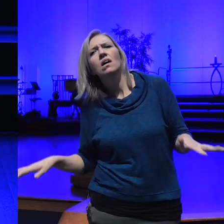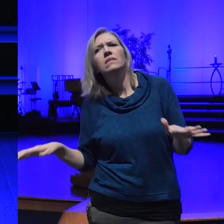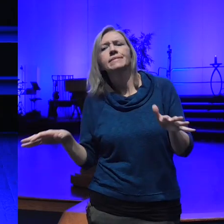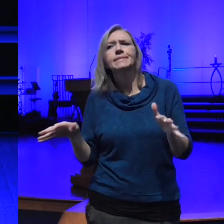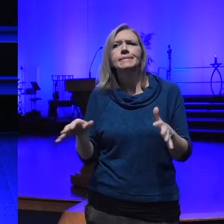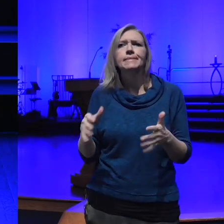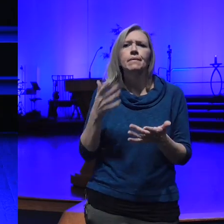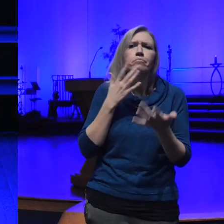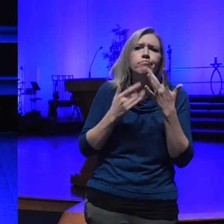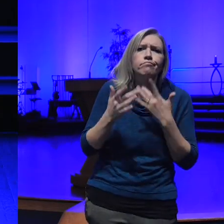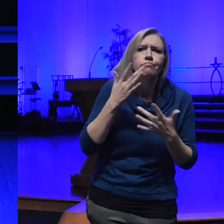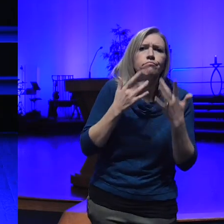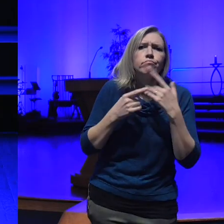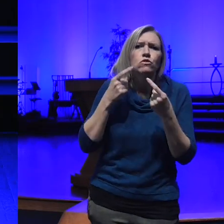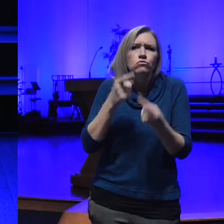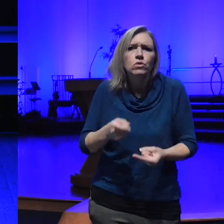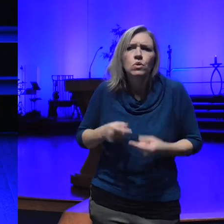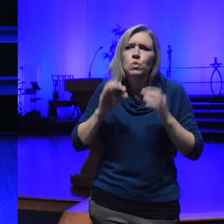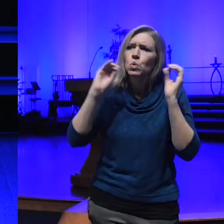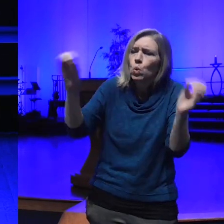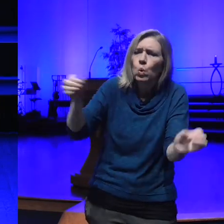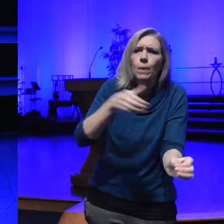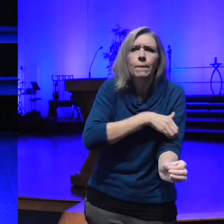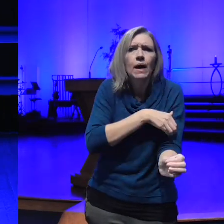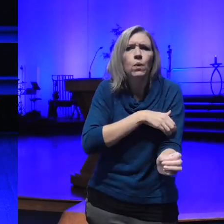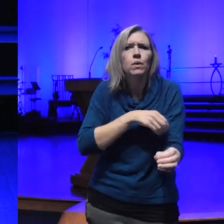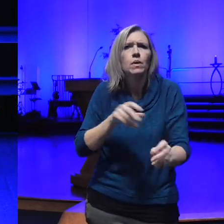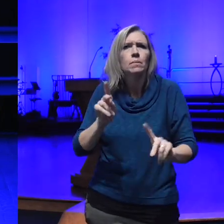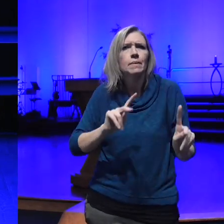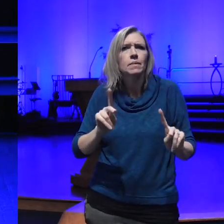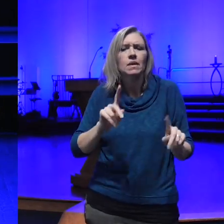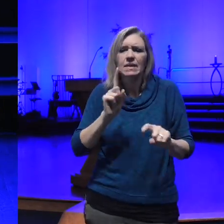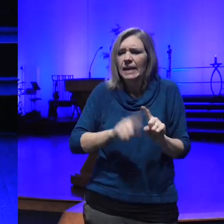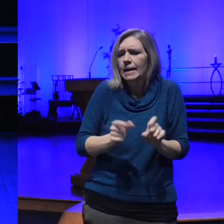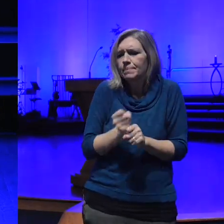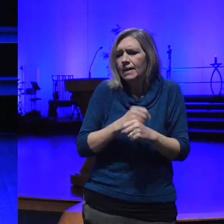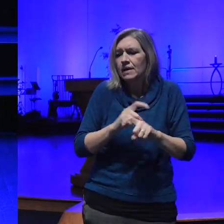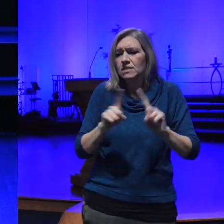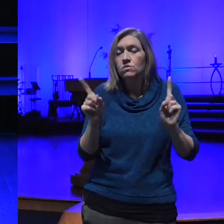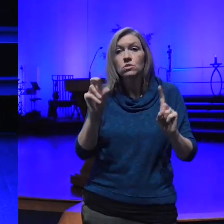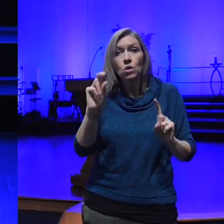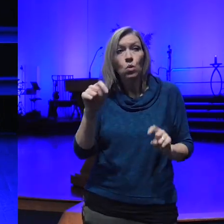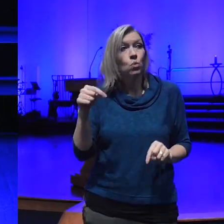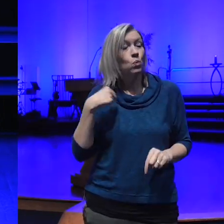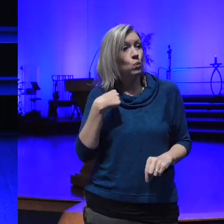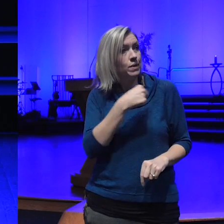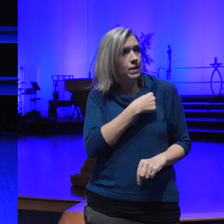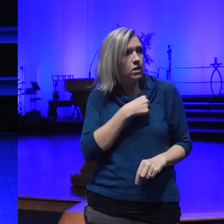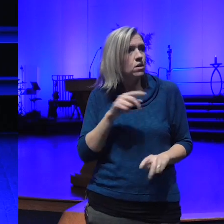can't make a difference rather we are beings who can stand in the midst of whatever's happening